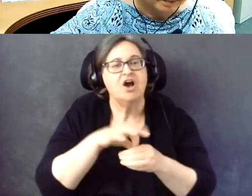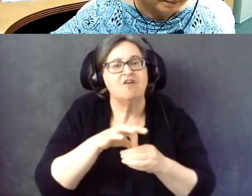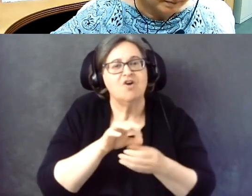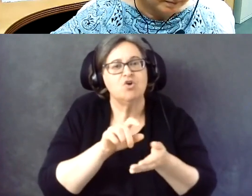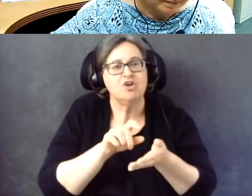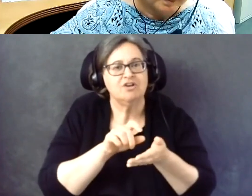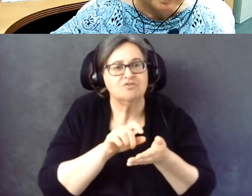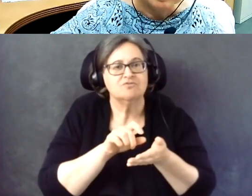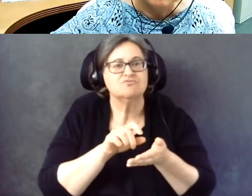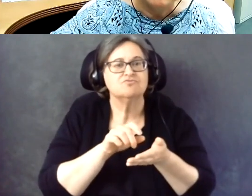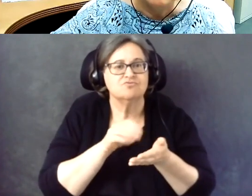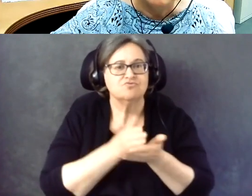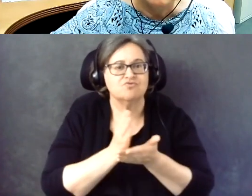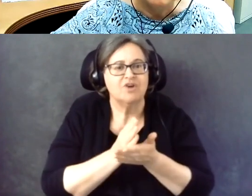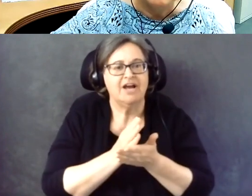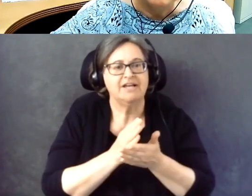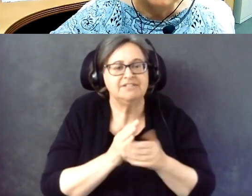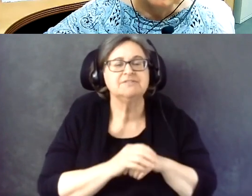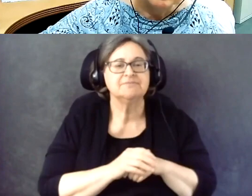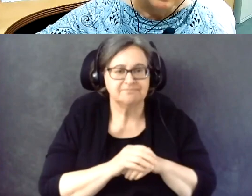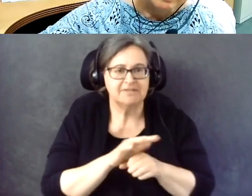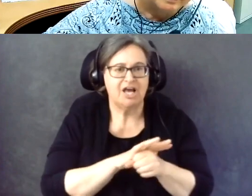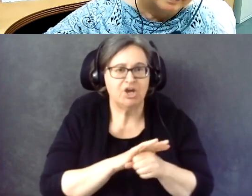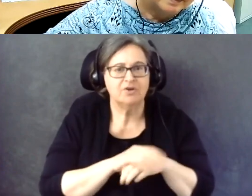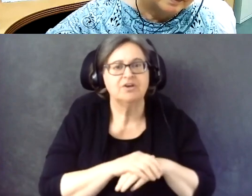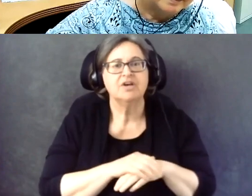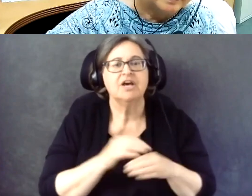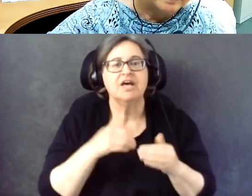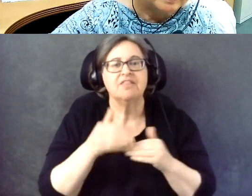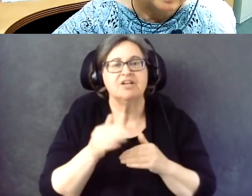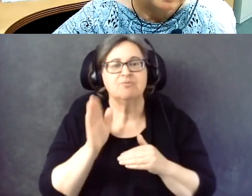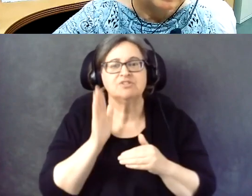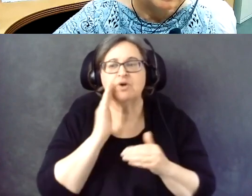Our next presentation, we're going to quickly move forward.